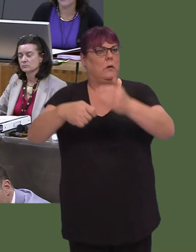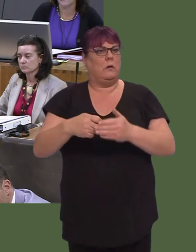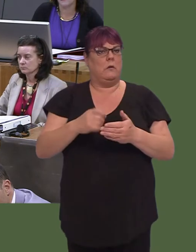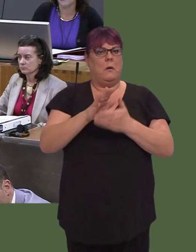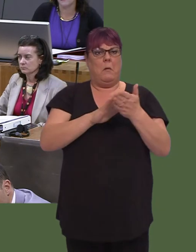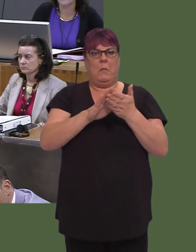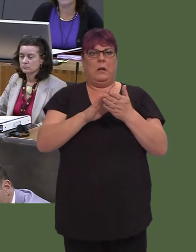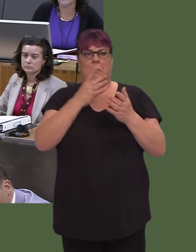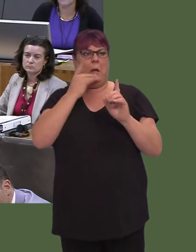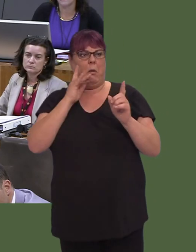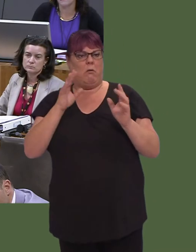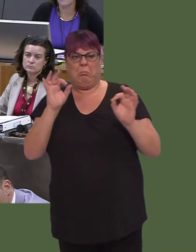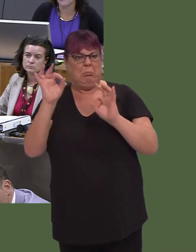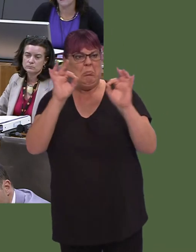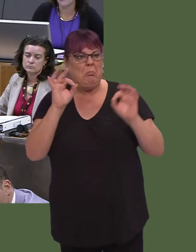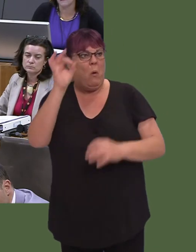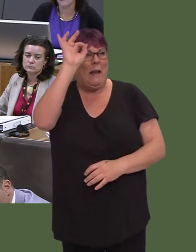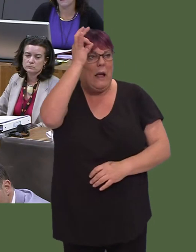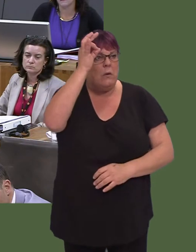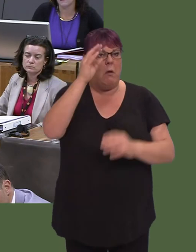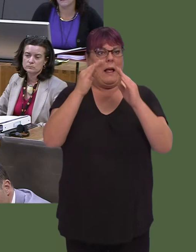could afford to buy them because the prices had gone up so far.